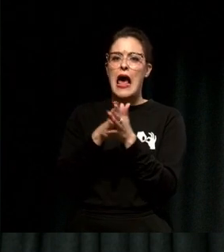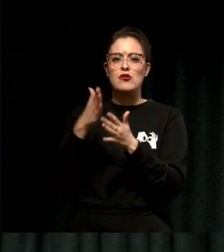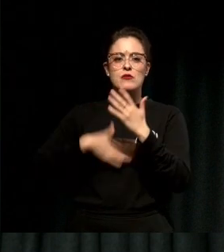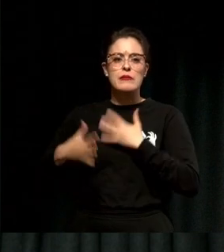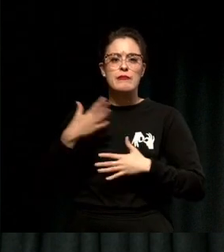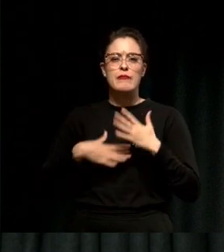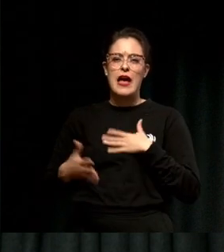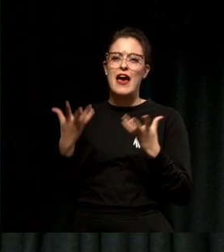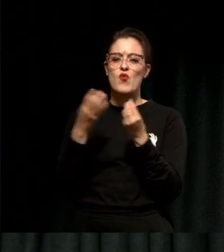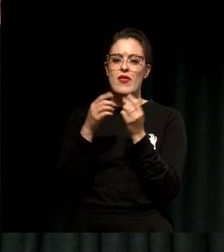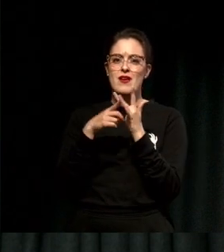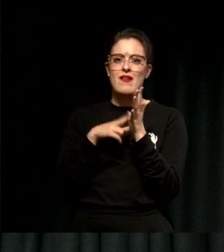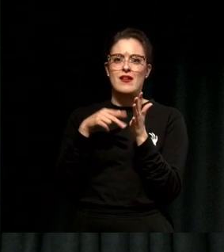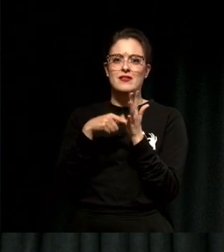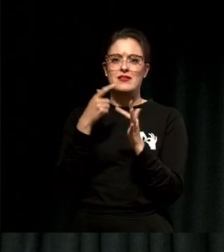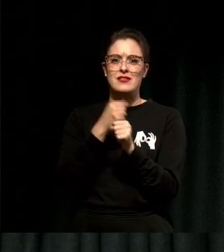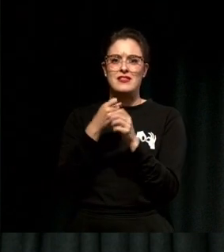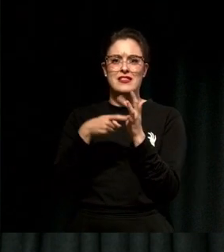people who supported me and people who came along with me through the journey.